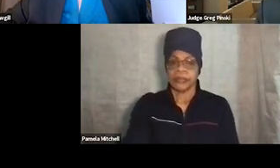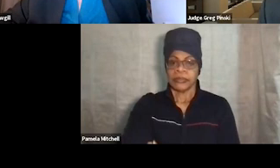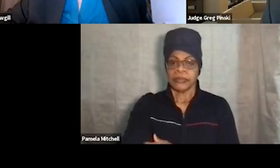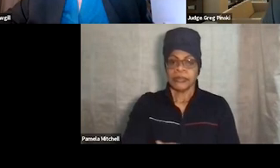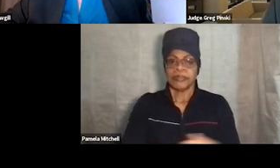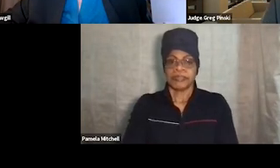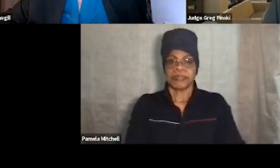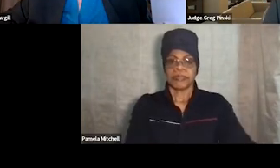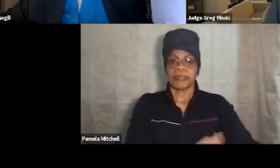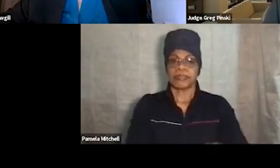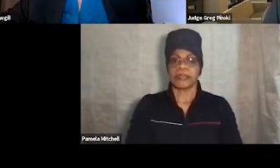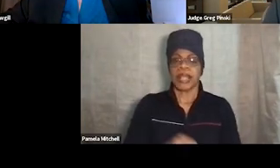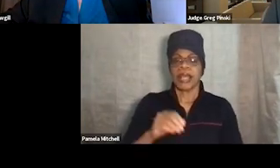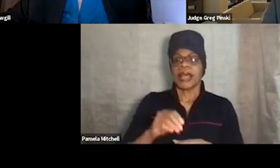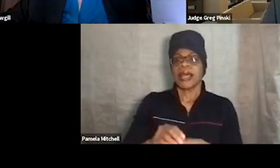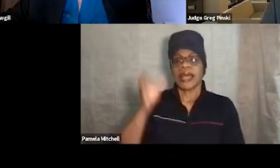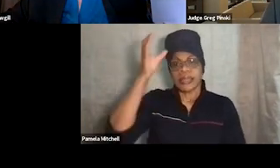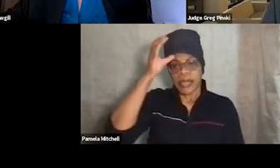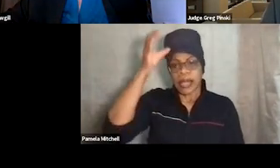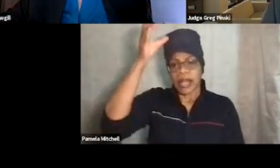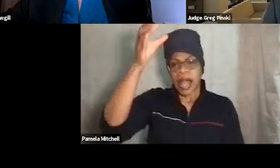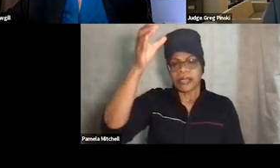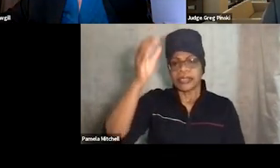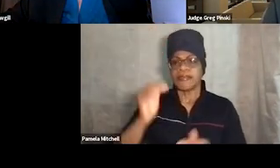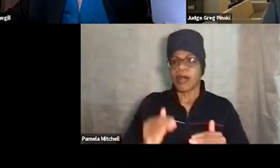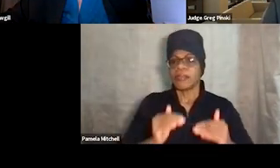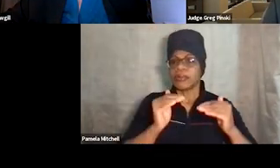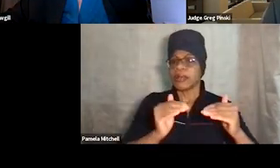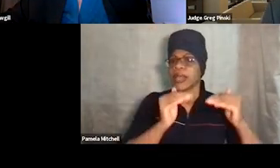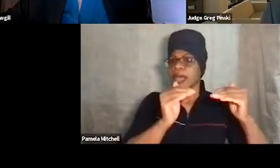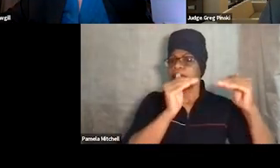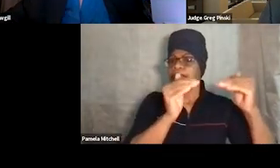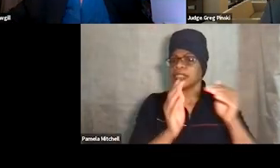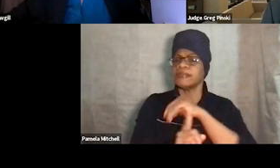The concept of progressive sanctions is important to keep in mind.